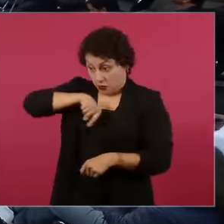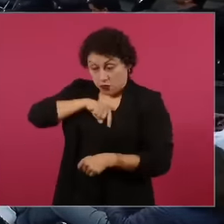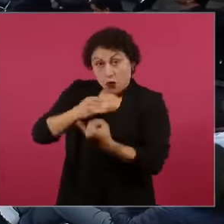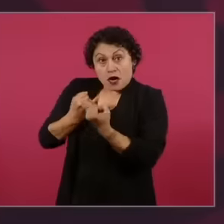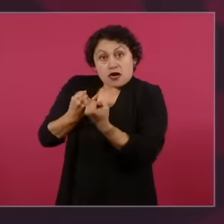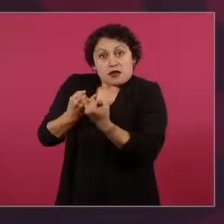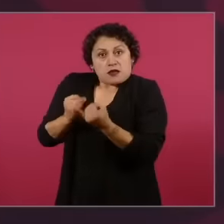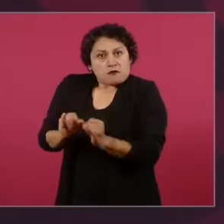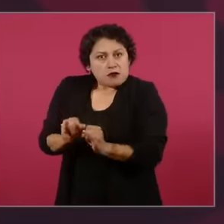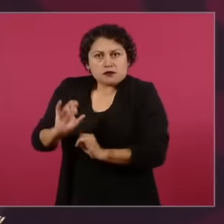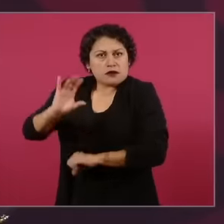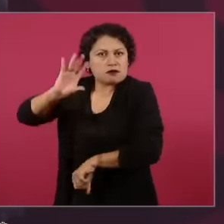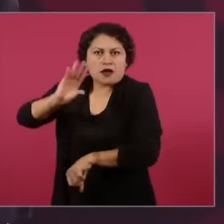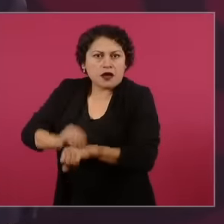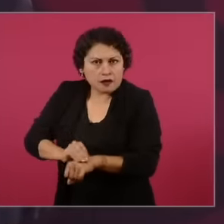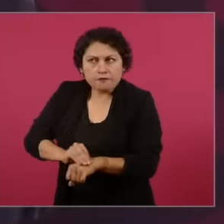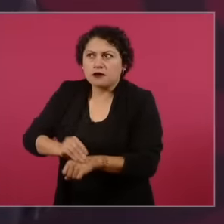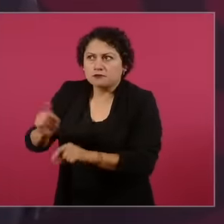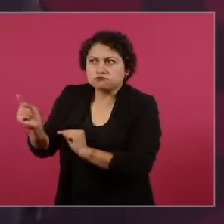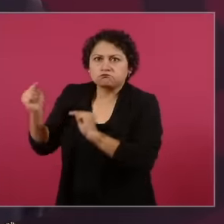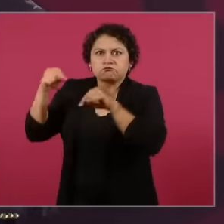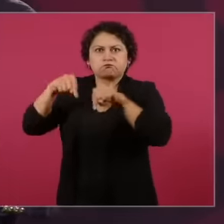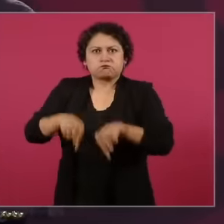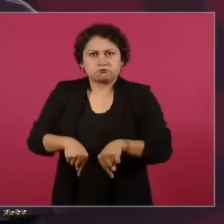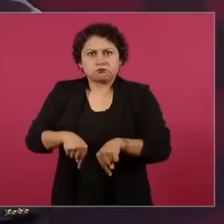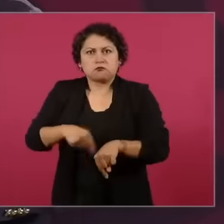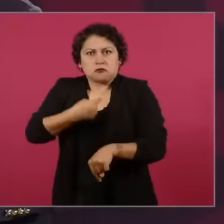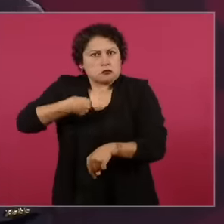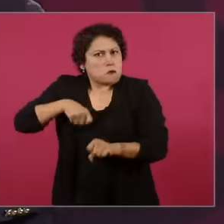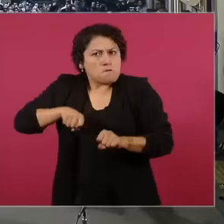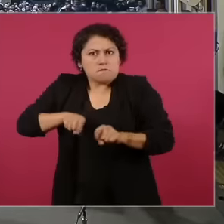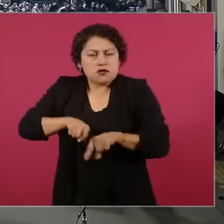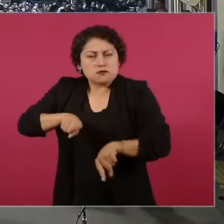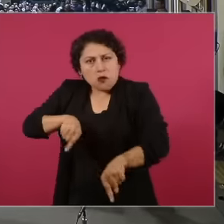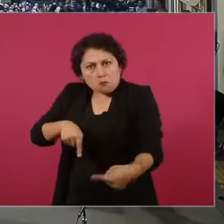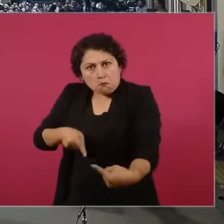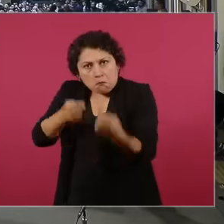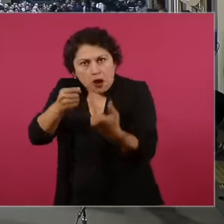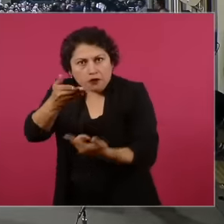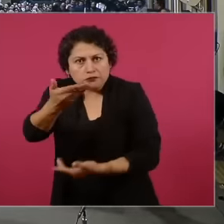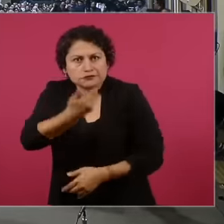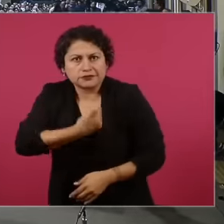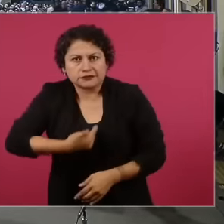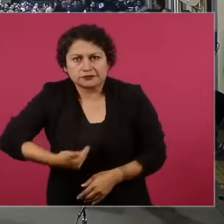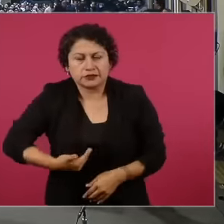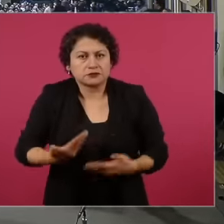exercise to differ with the president, many of us do not agree that he voted against